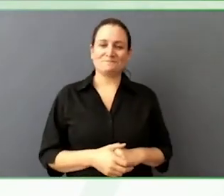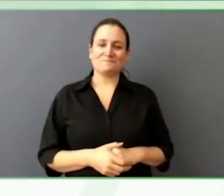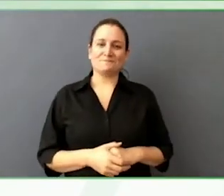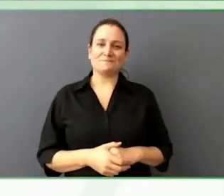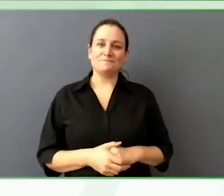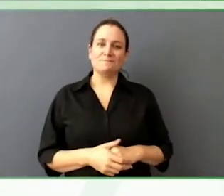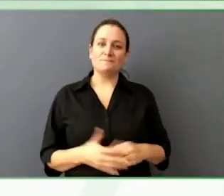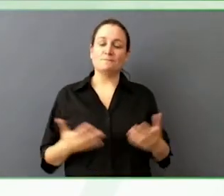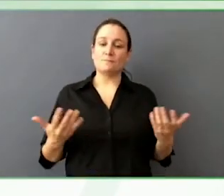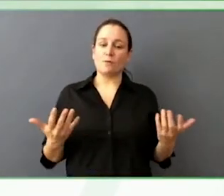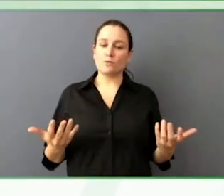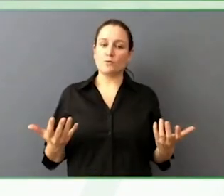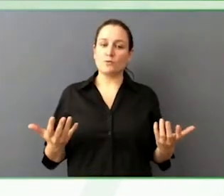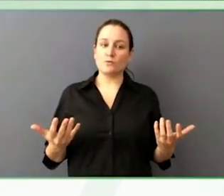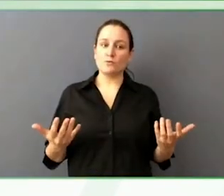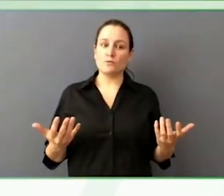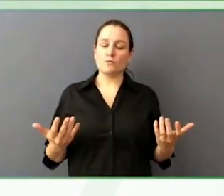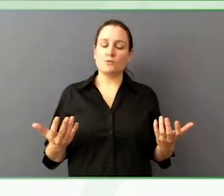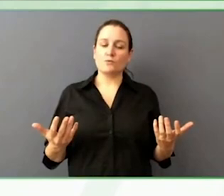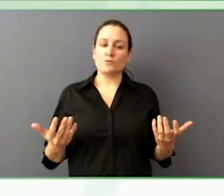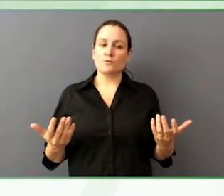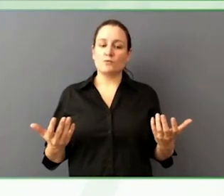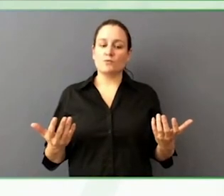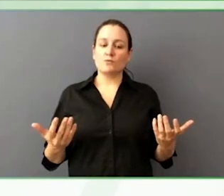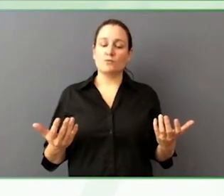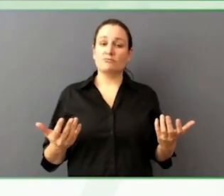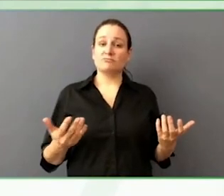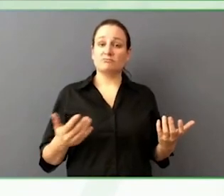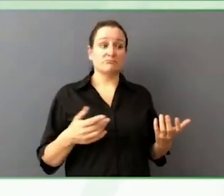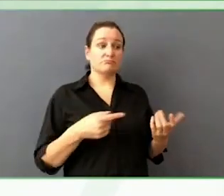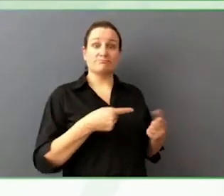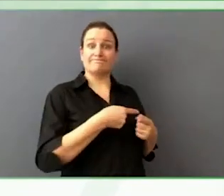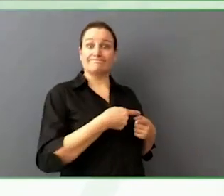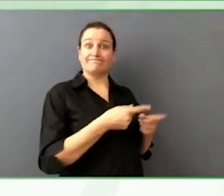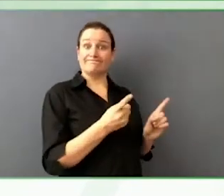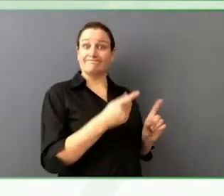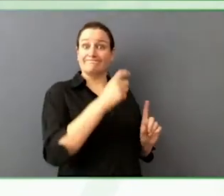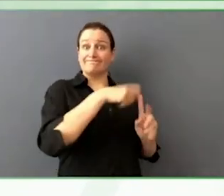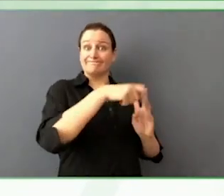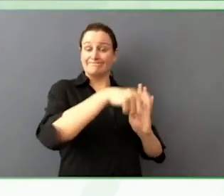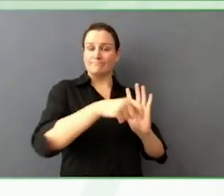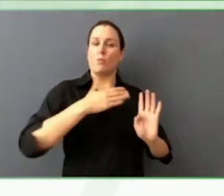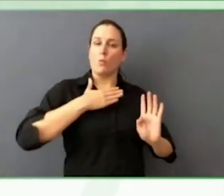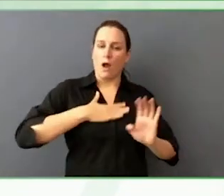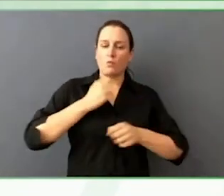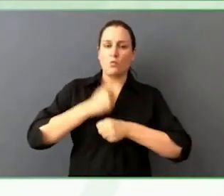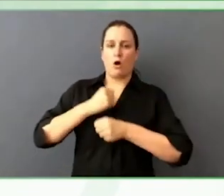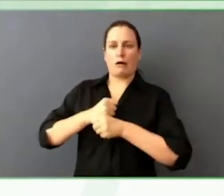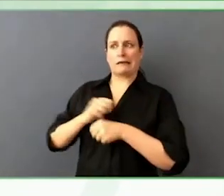either who are working in the media space or looking to get into the media space to better understand accessibility or certain tools.